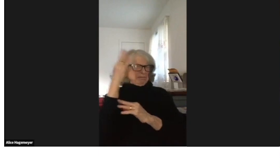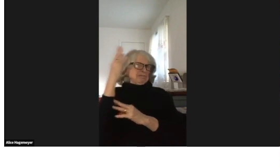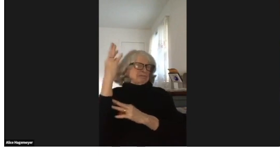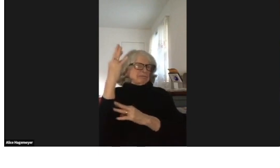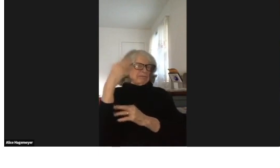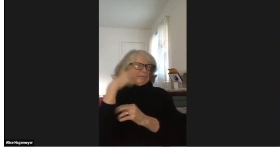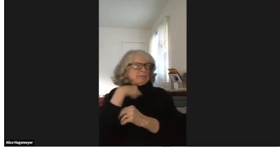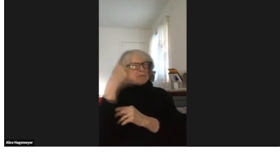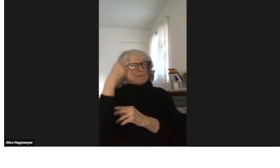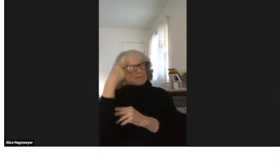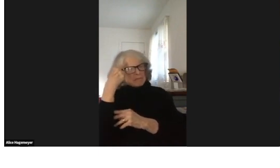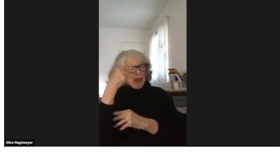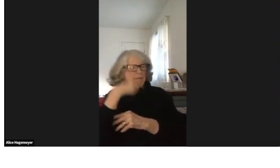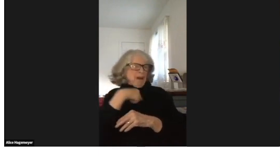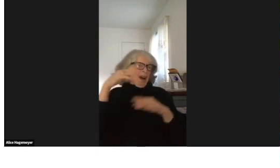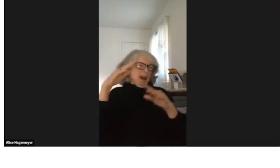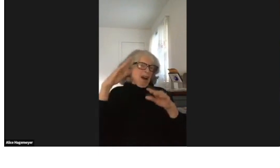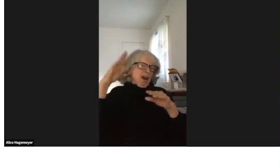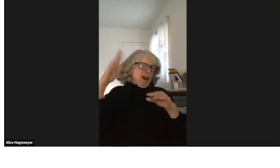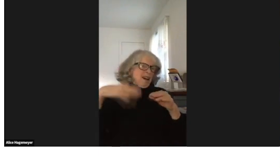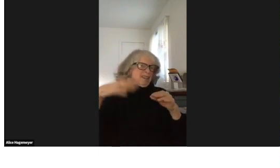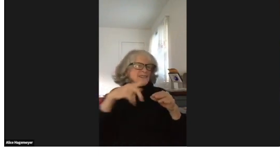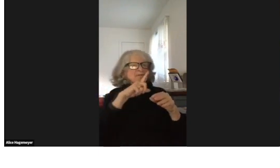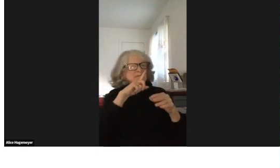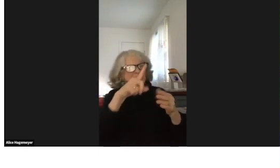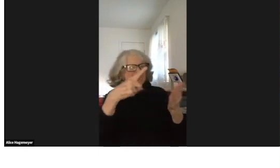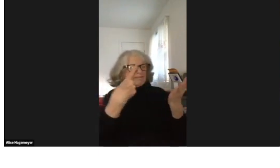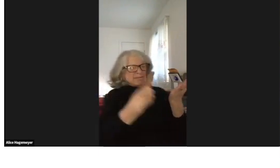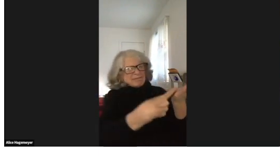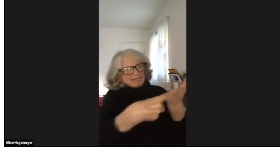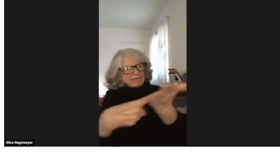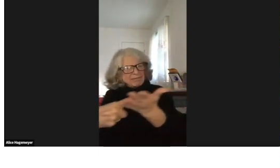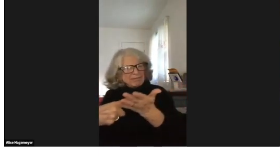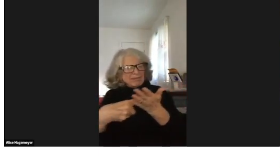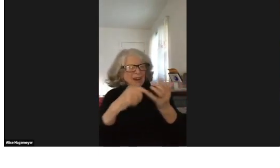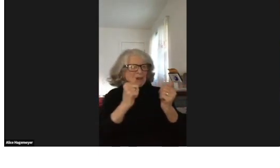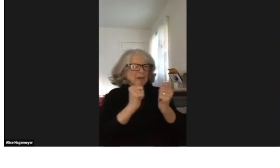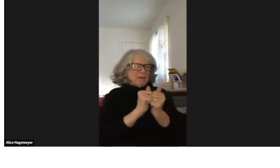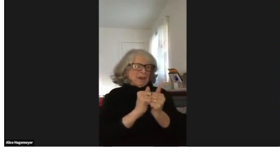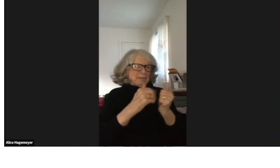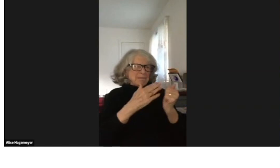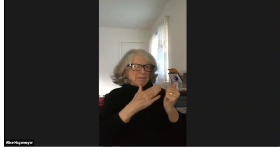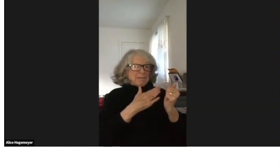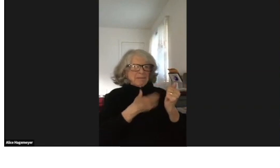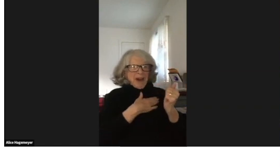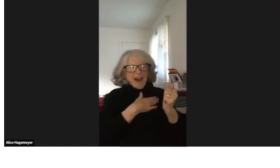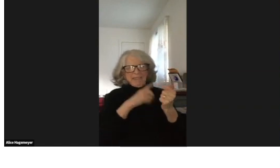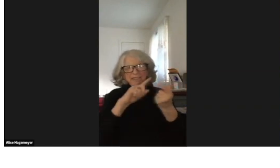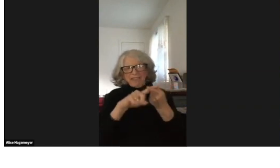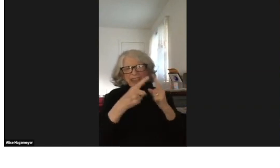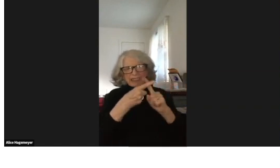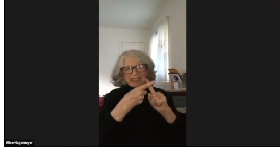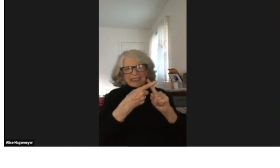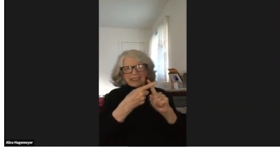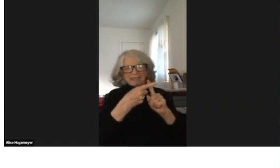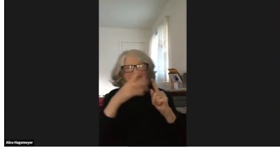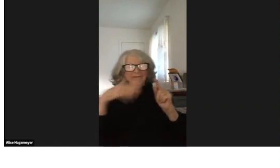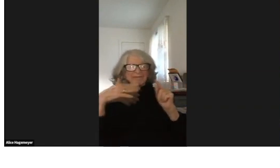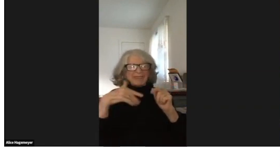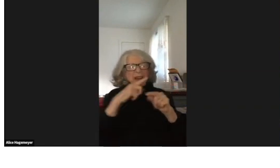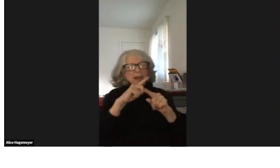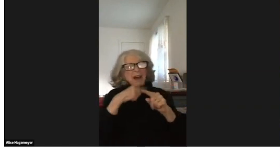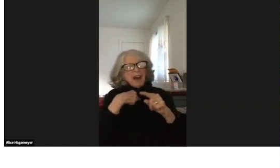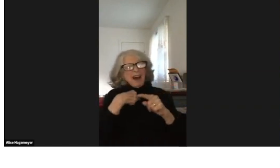So, I haven't really discussed this with many of my friends yet.